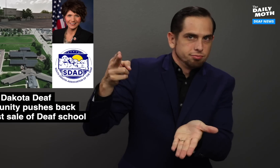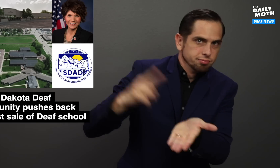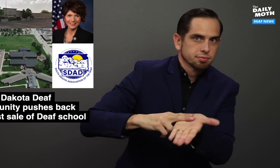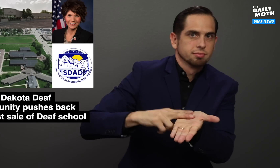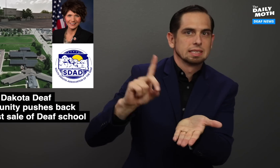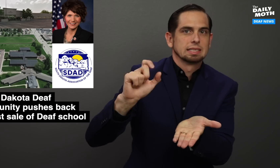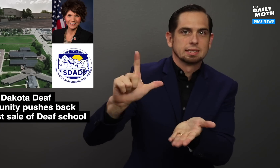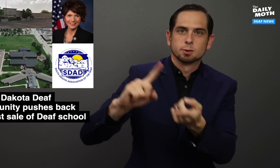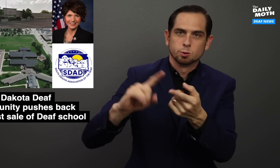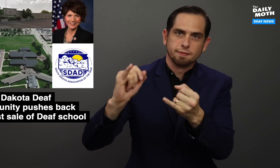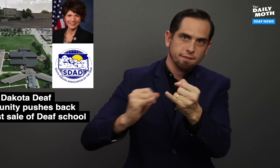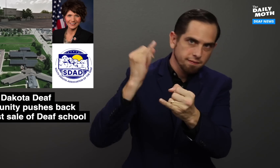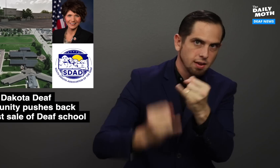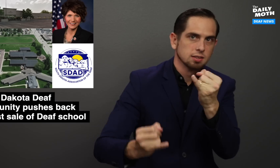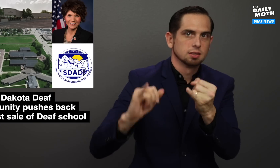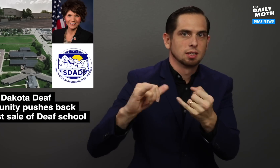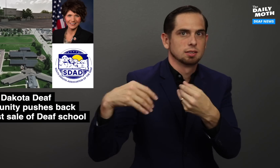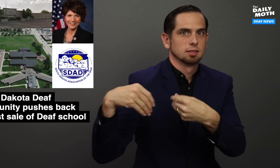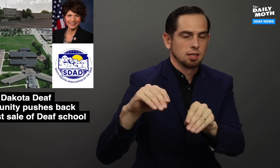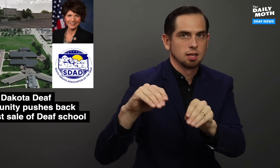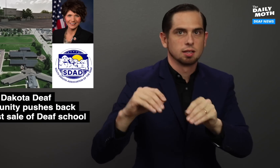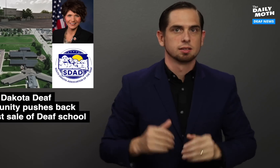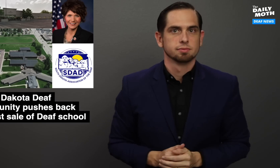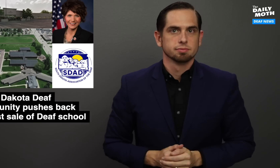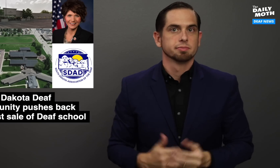from signing the deal to finalize the sale.